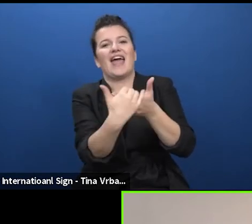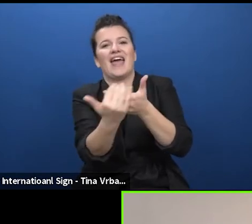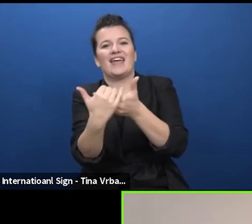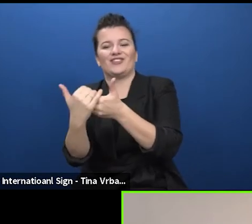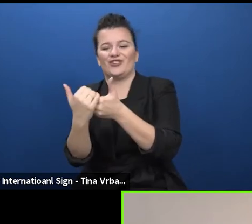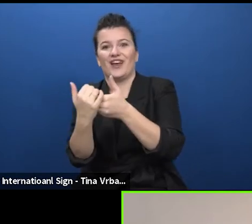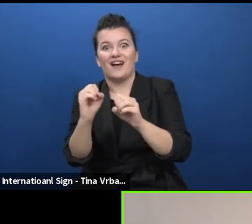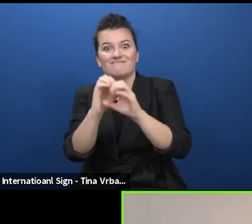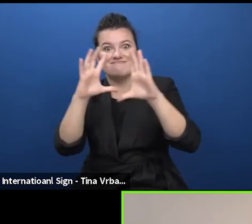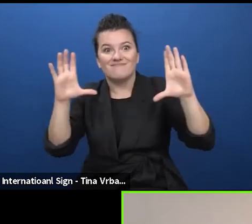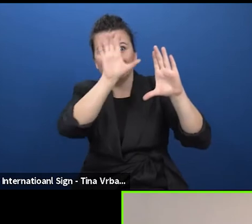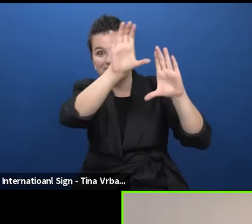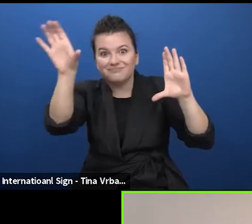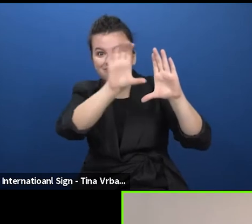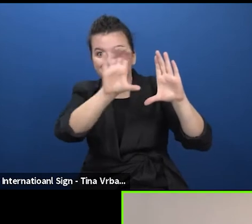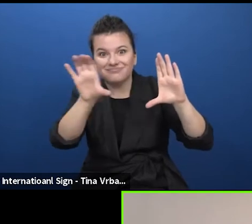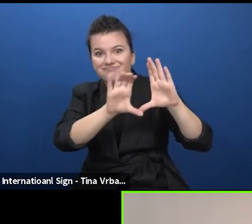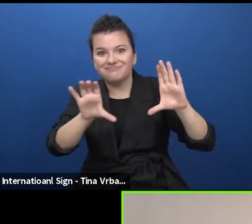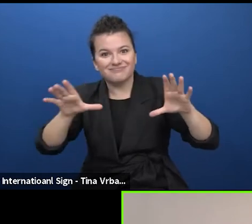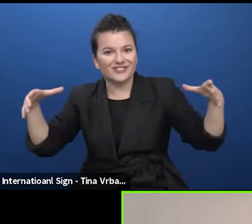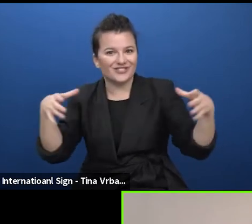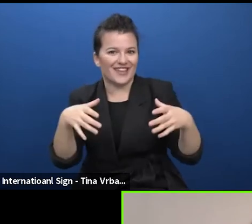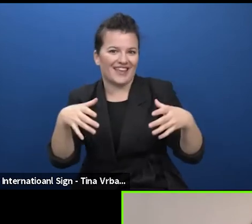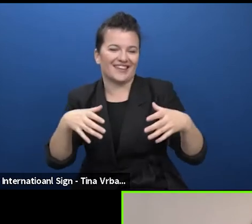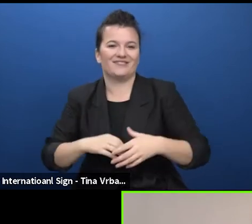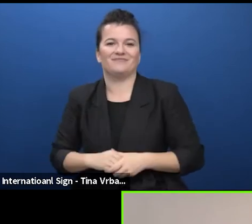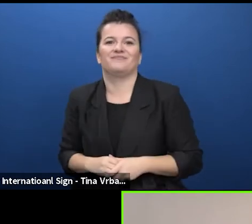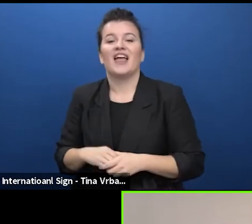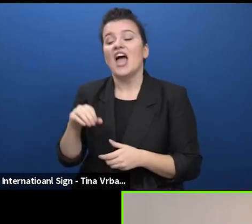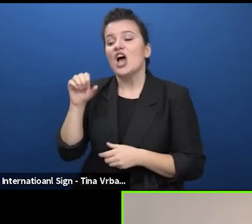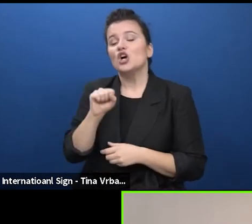and which is a virtual replica of the Staatsschauspiel Dresden Germany